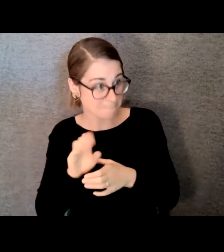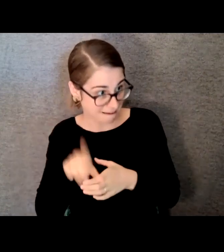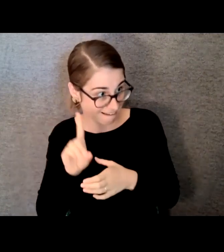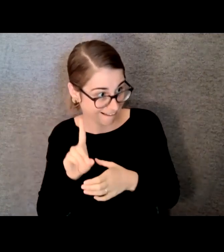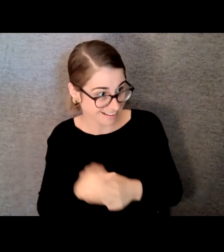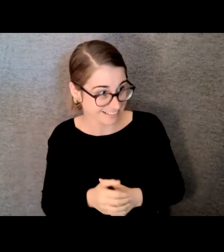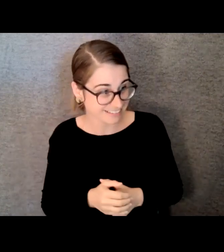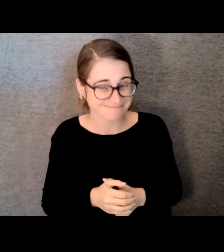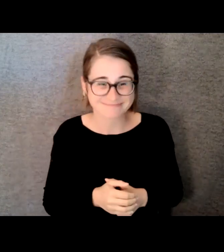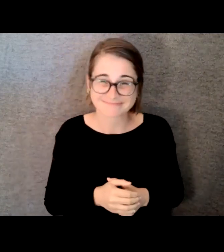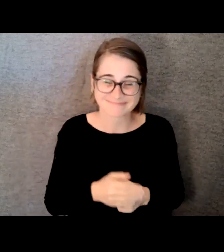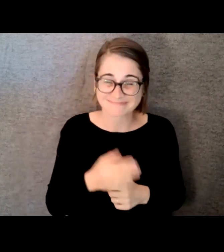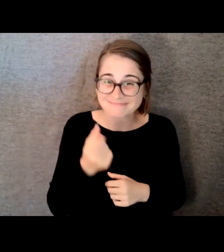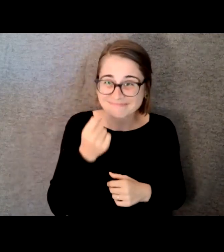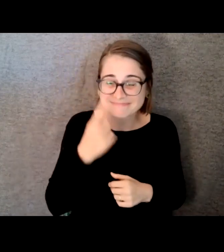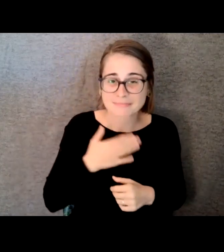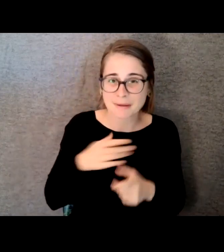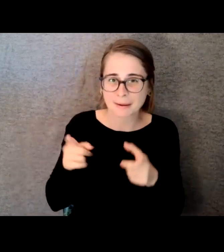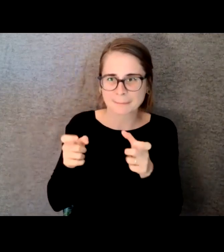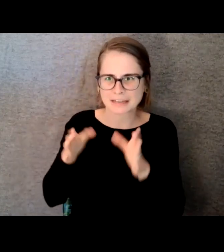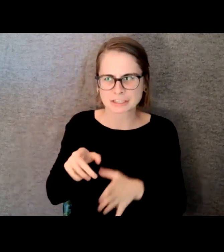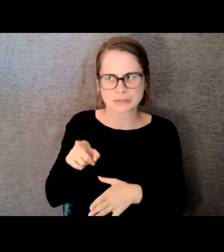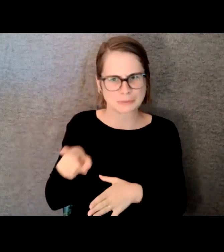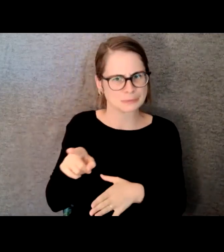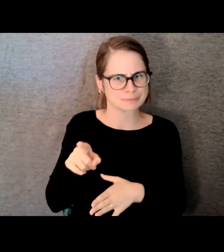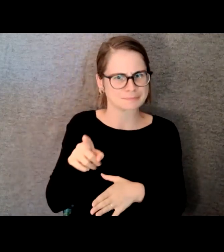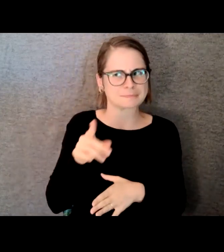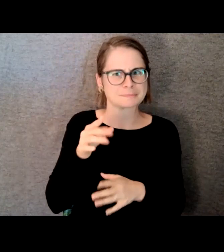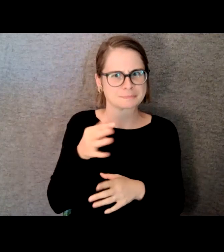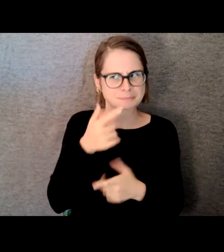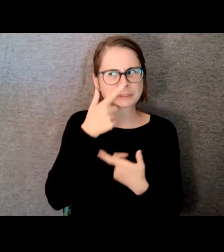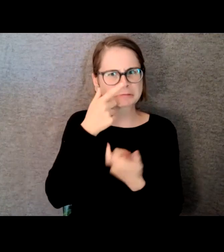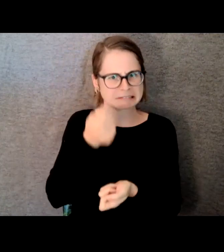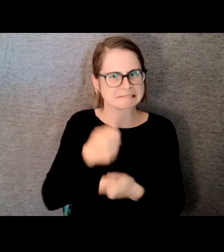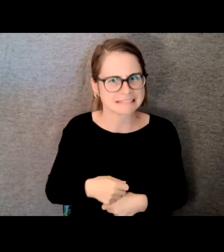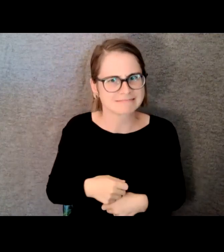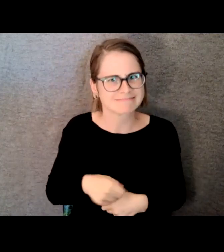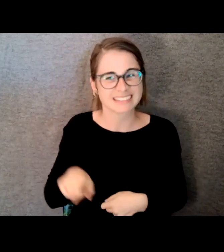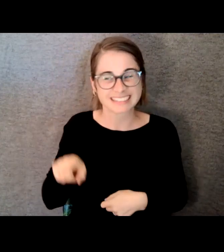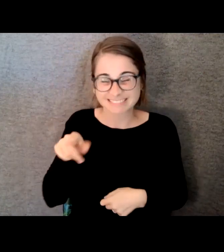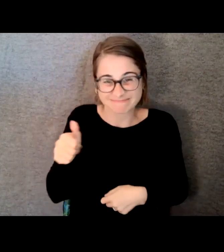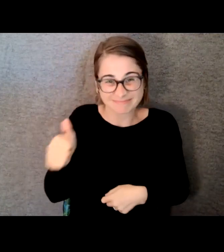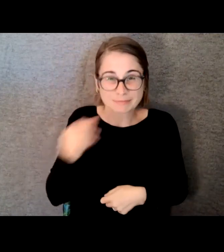from lead poisoning unknowingly and he was losing his mind a little bit and after about